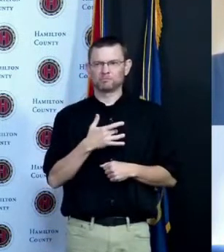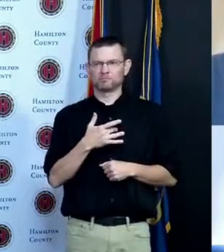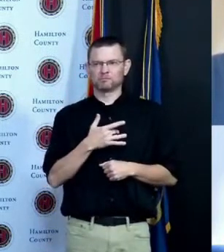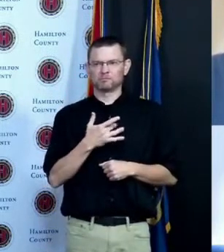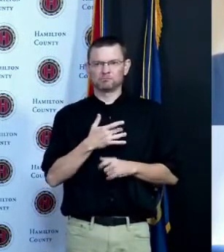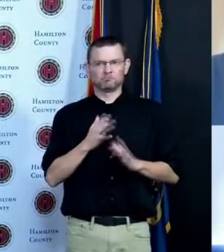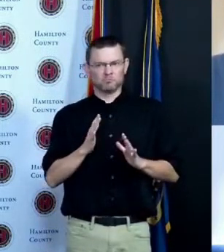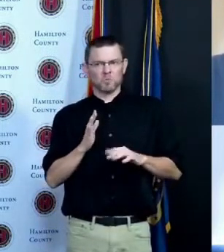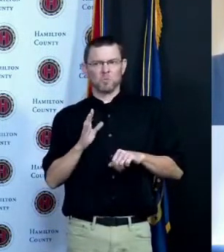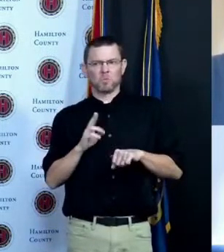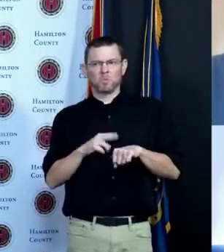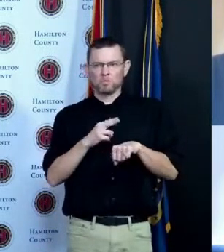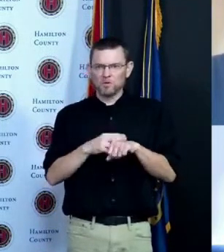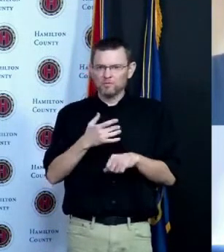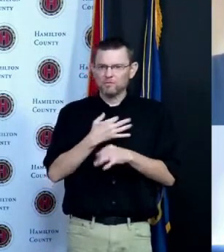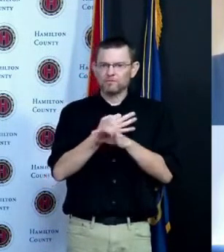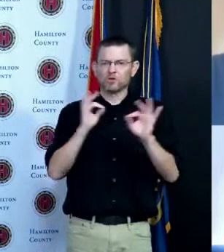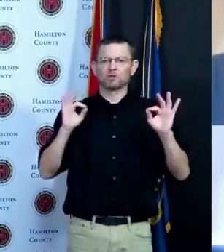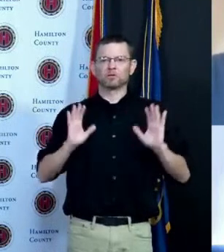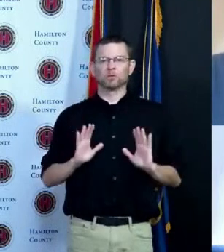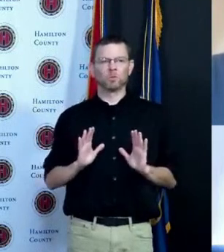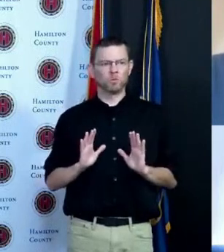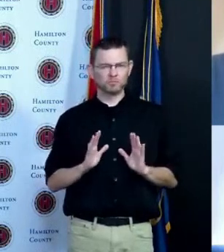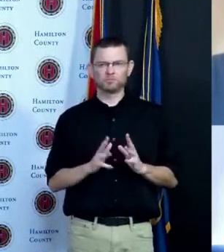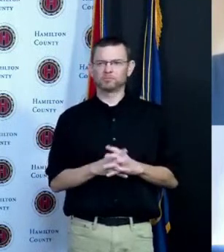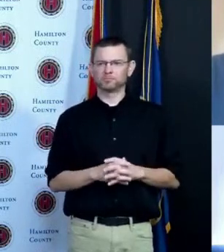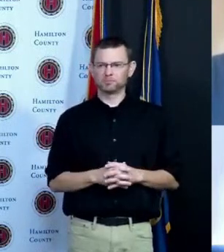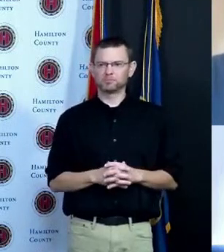of of the science that has gotten us to this point the science that has showed